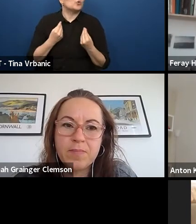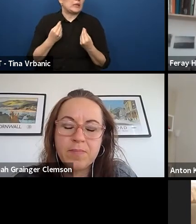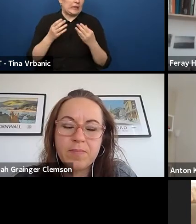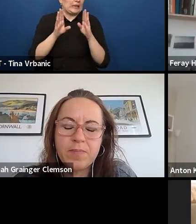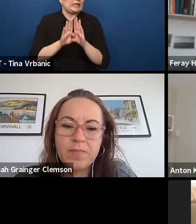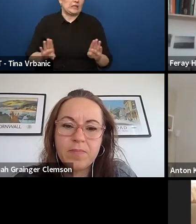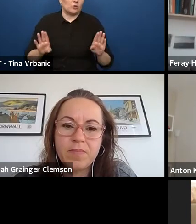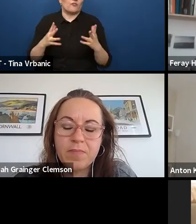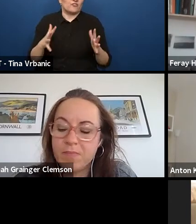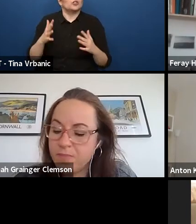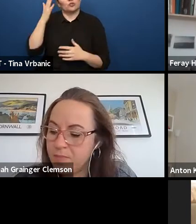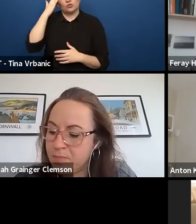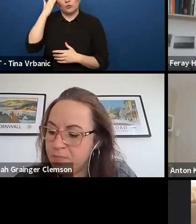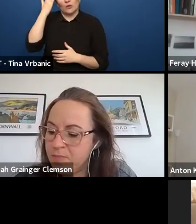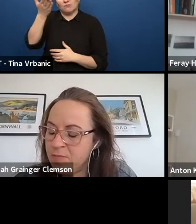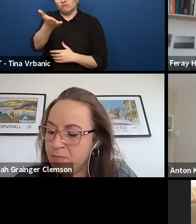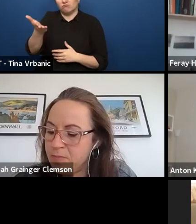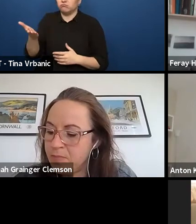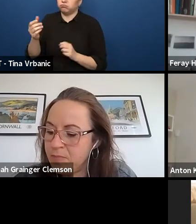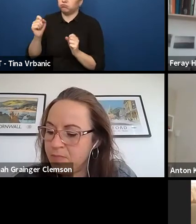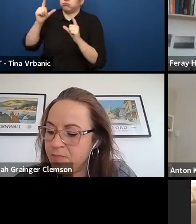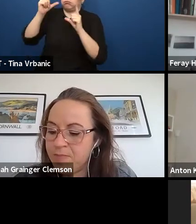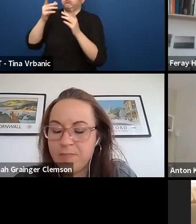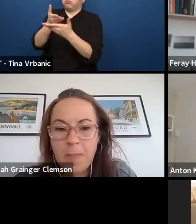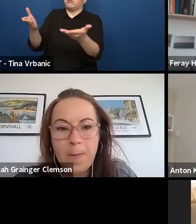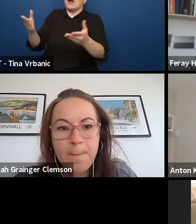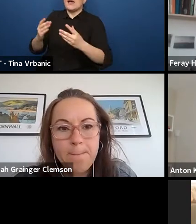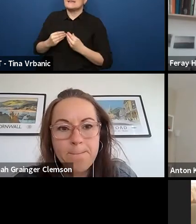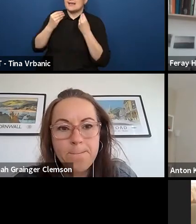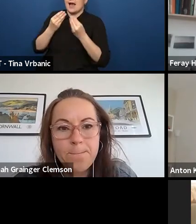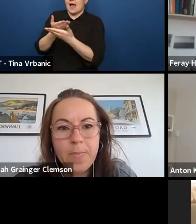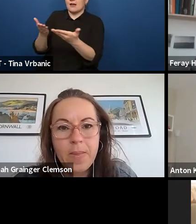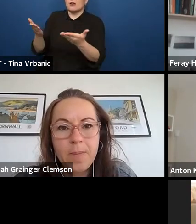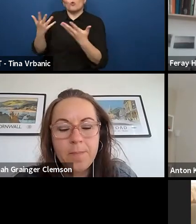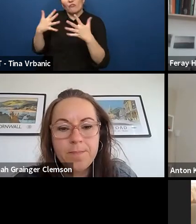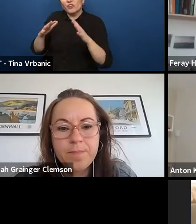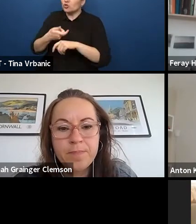and are quite in dialogue with our audiences.